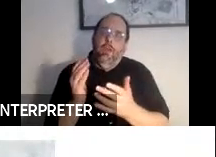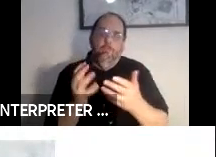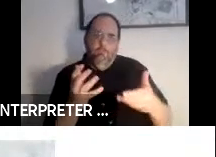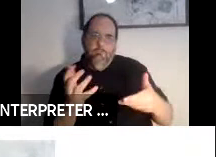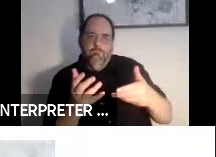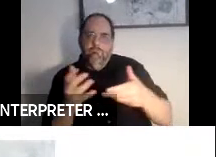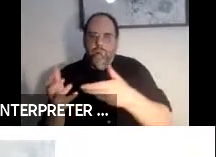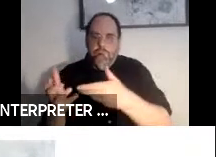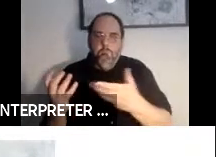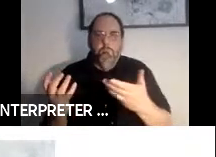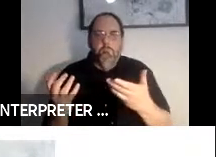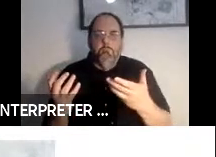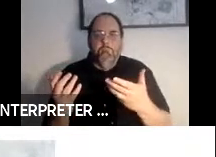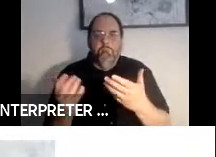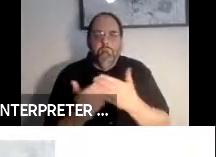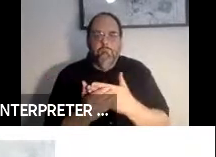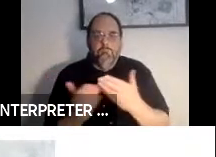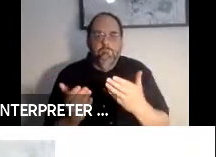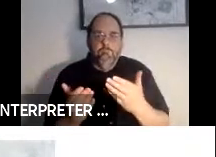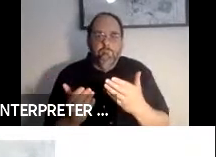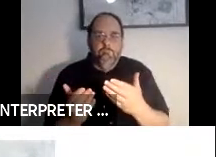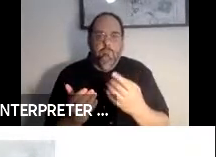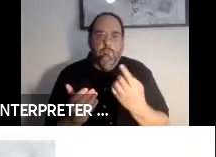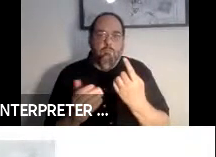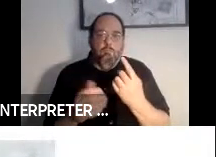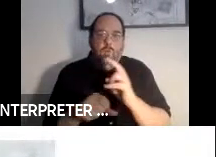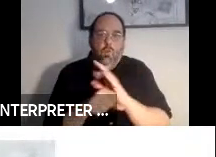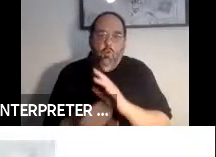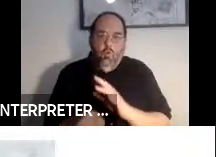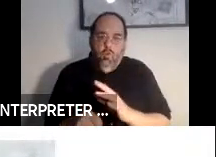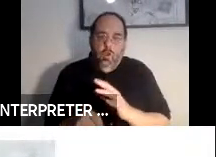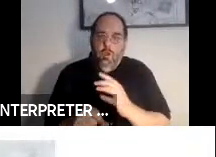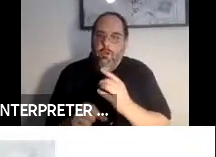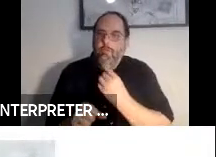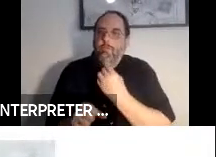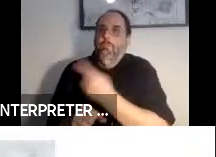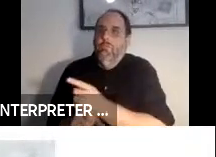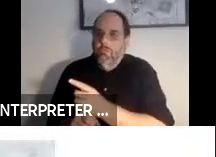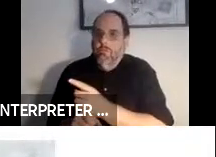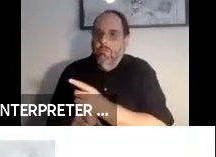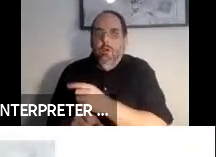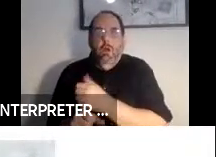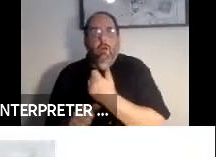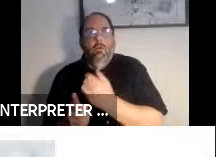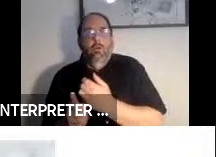and something about one user is disclosed in front of the other user because the robot